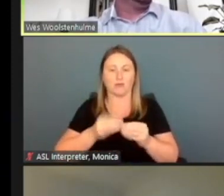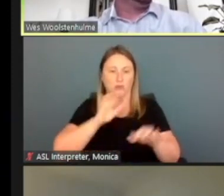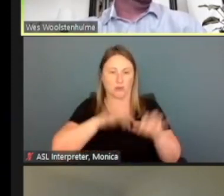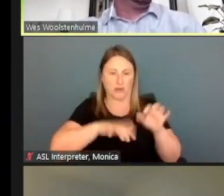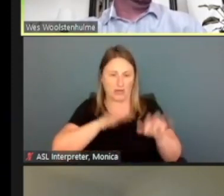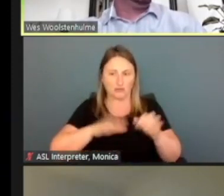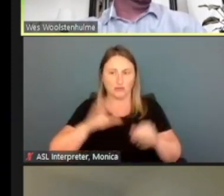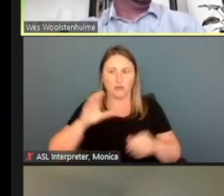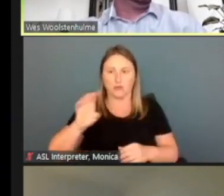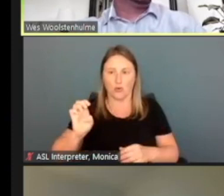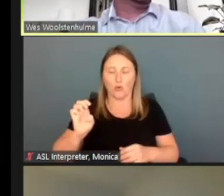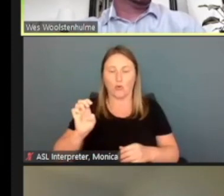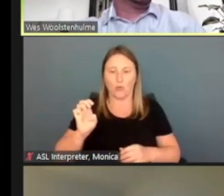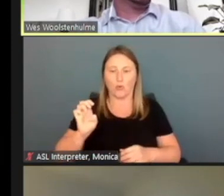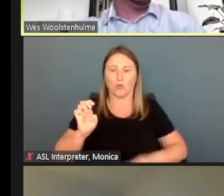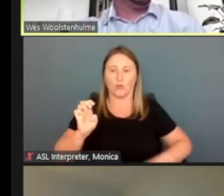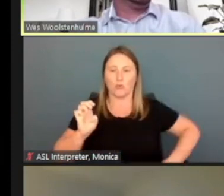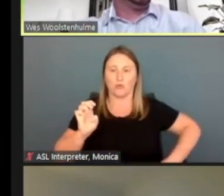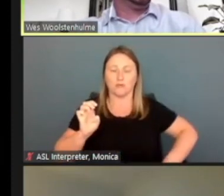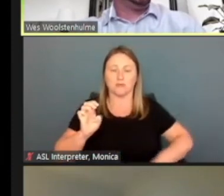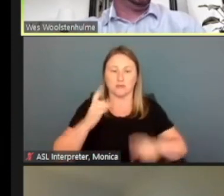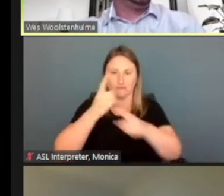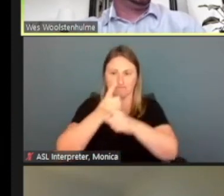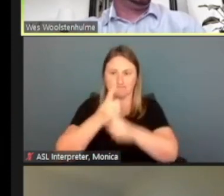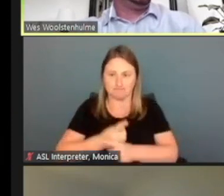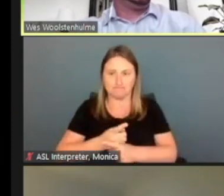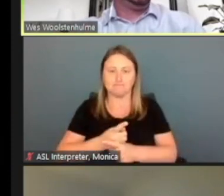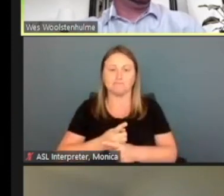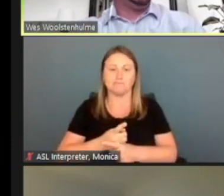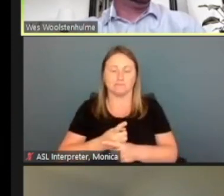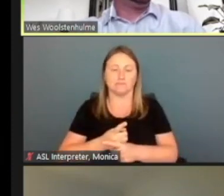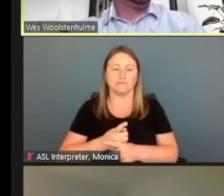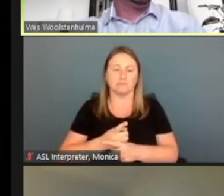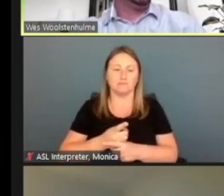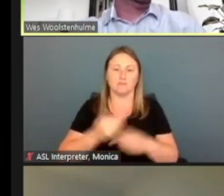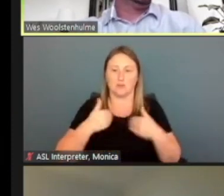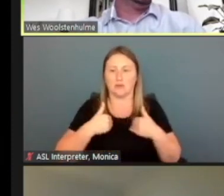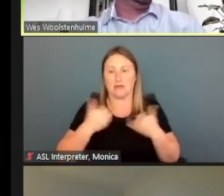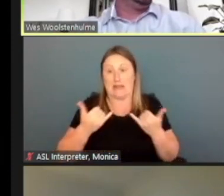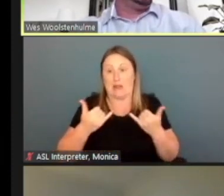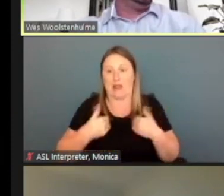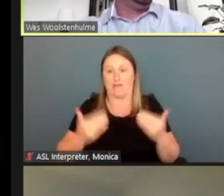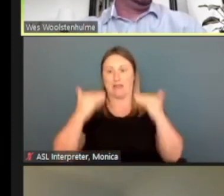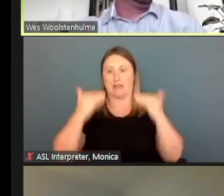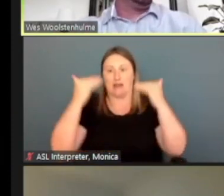So enter their codes correctly, it'll fill that. Now they have an enhanced account and we ask them,